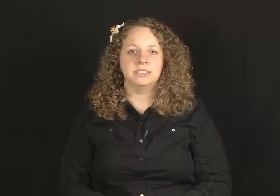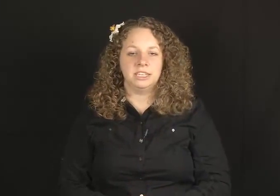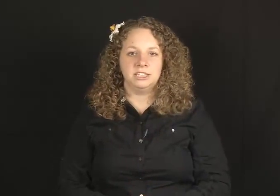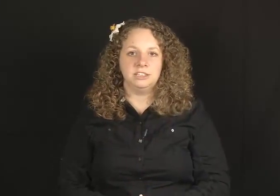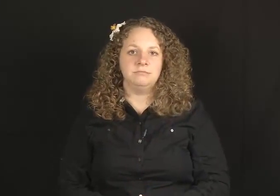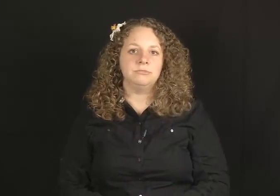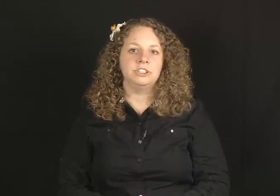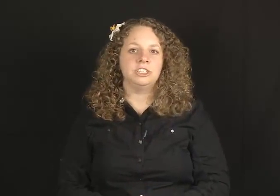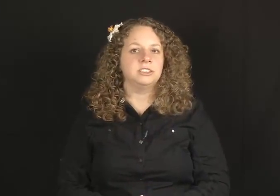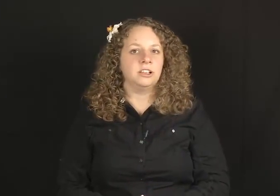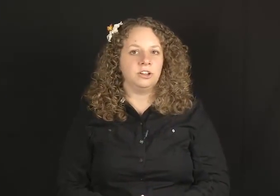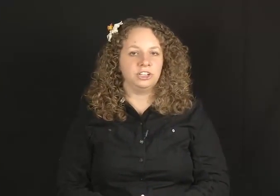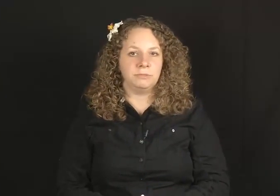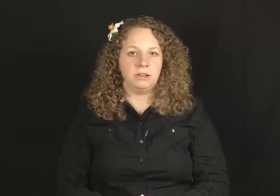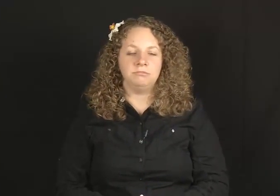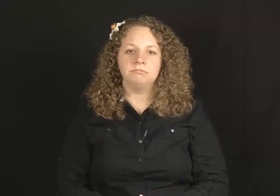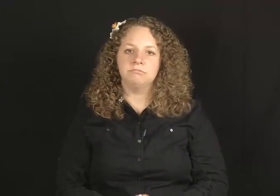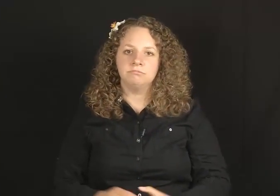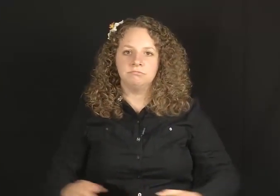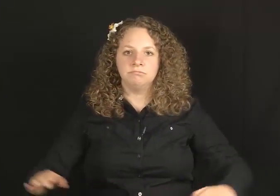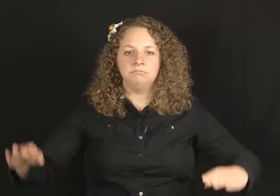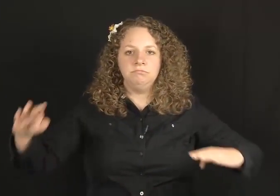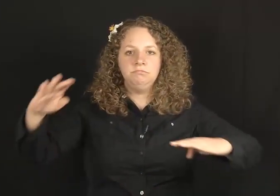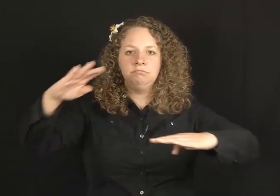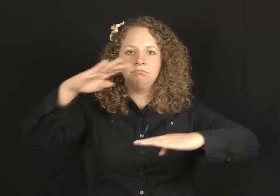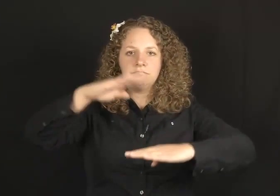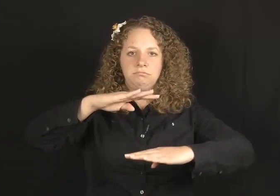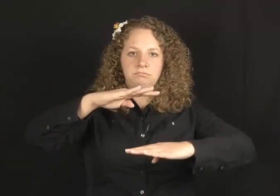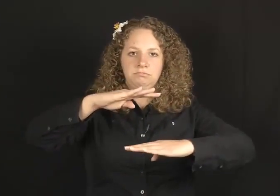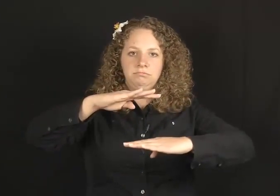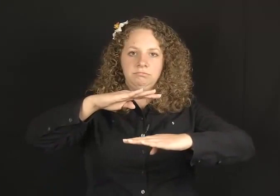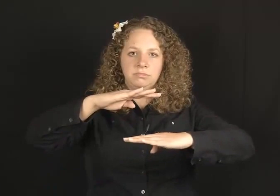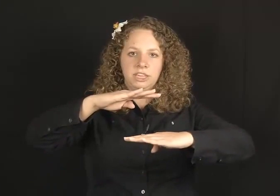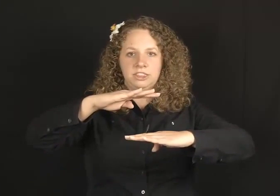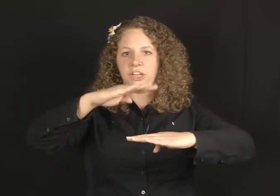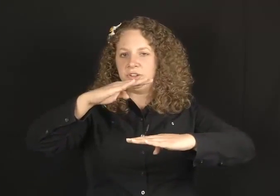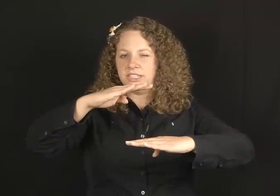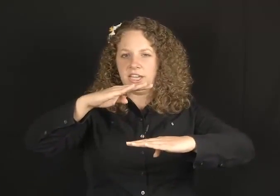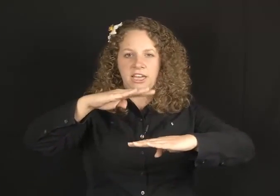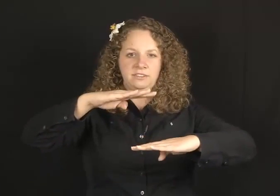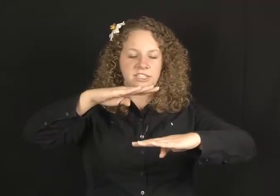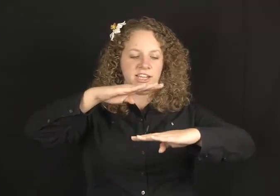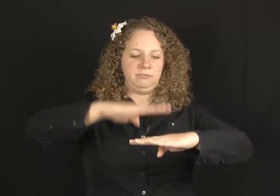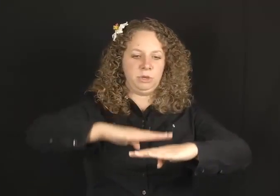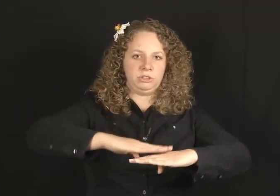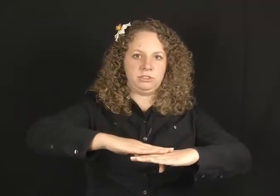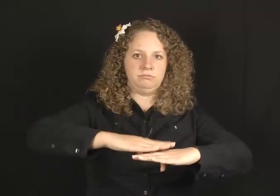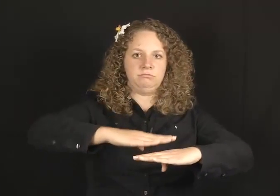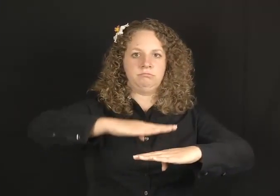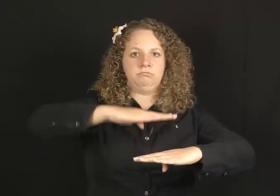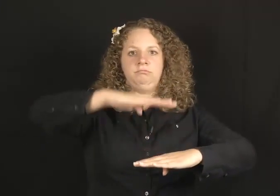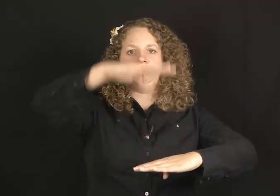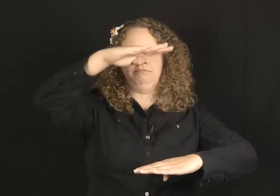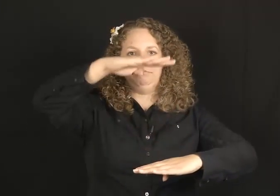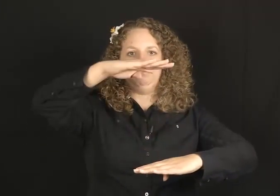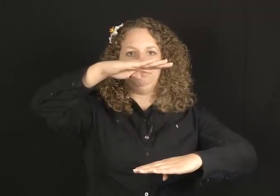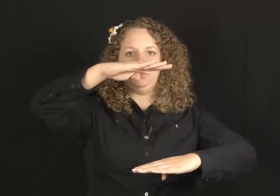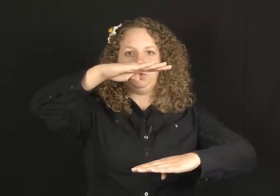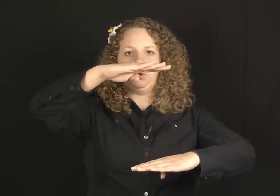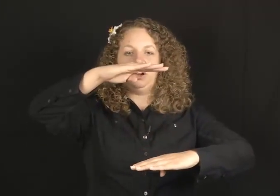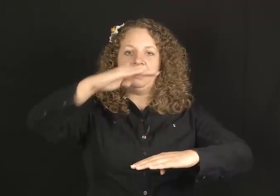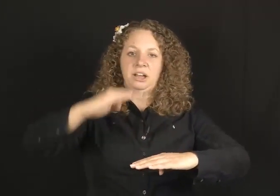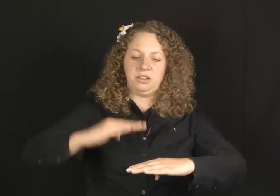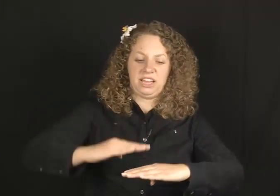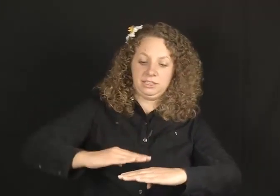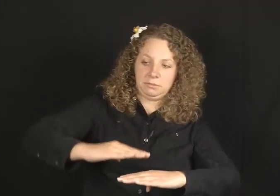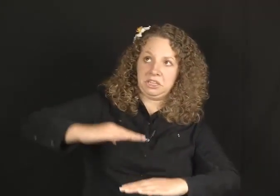CL-BB/: large amount, like the increasing height of a stack of books or how high something